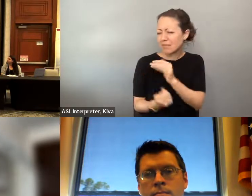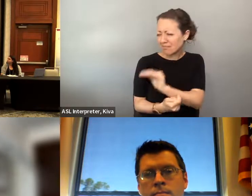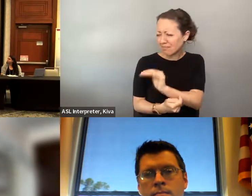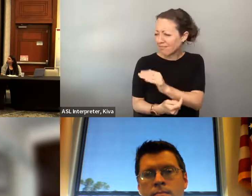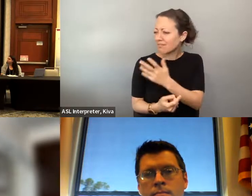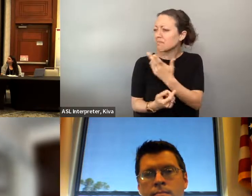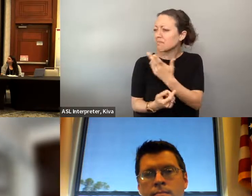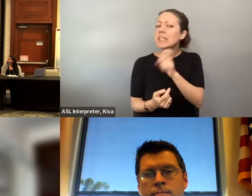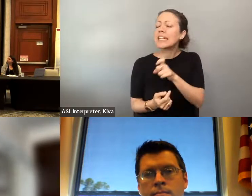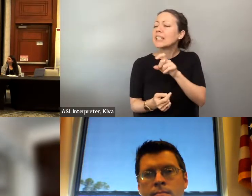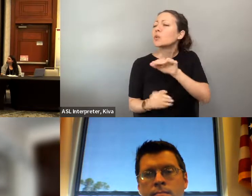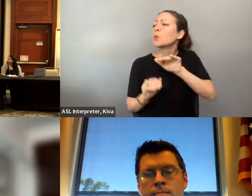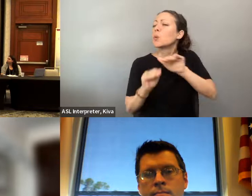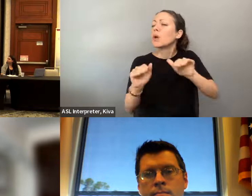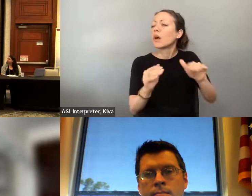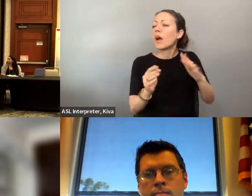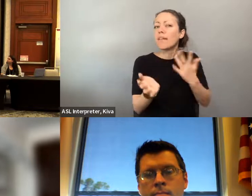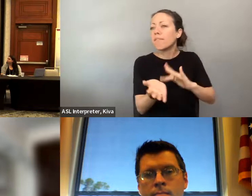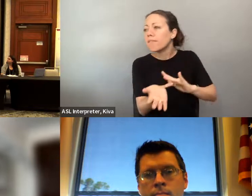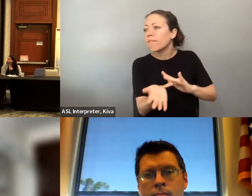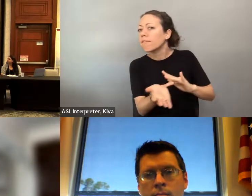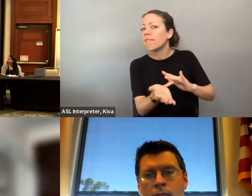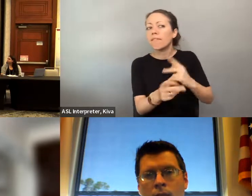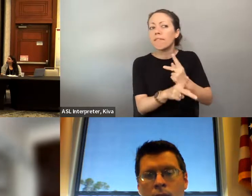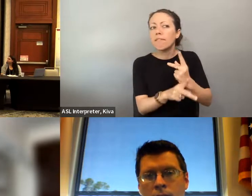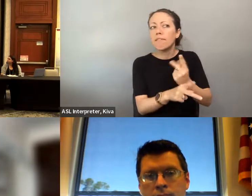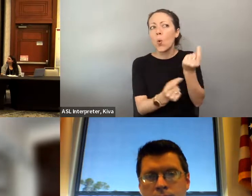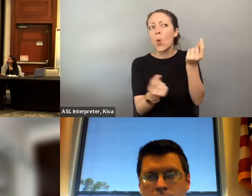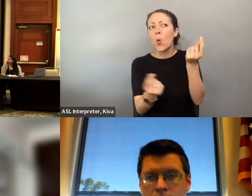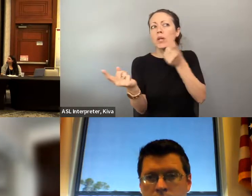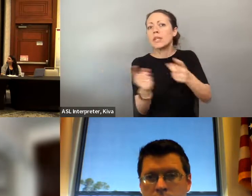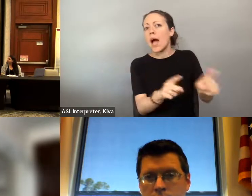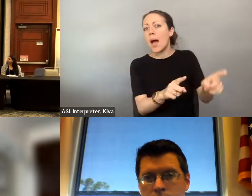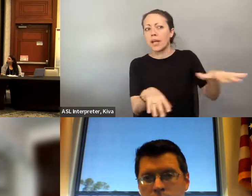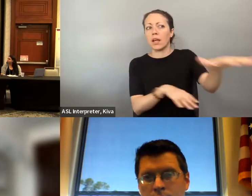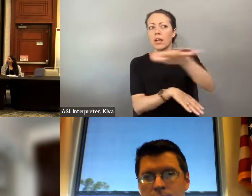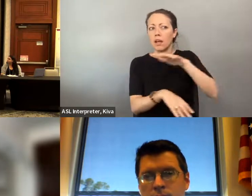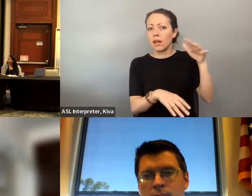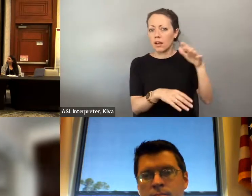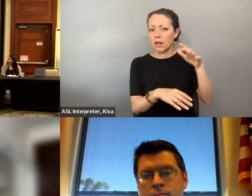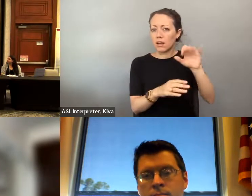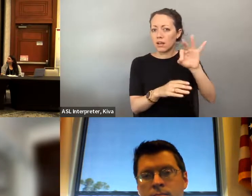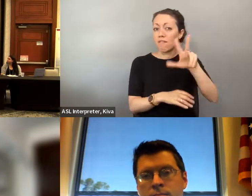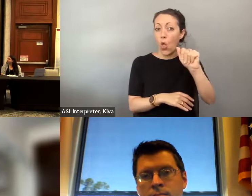going forward, I believe I'm going to be asking our 29 29 leagues to inquire, because we sometimes want to 29 leads to inquire, because we say sometimes you just want to know what's going on tech temperature around the the State because we have 29 weeks.